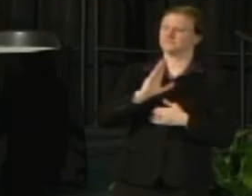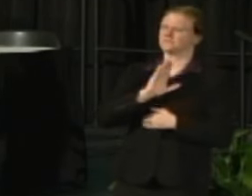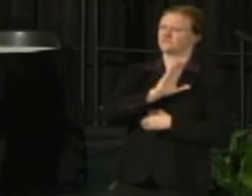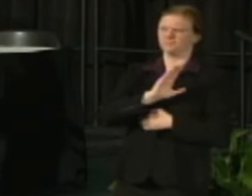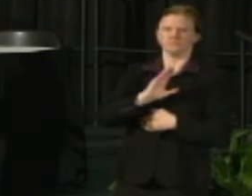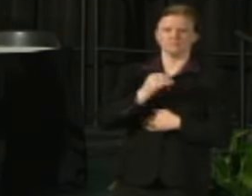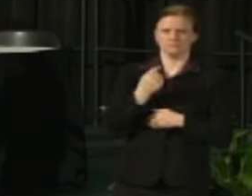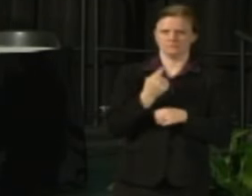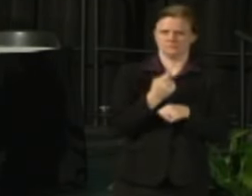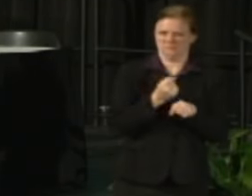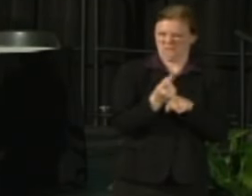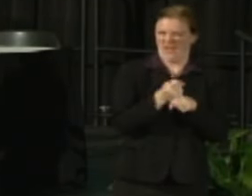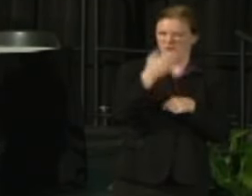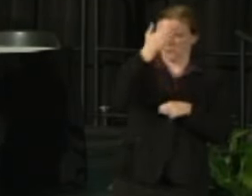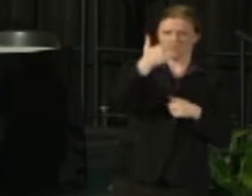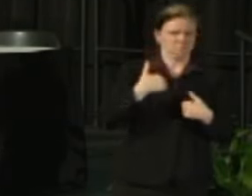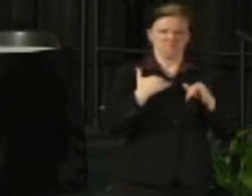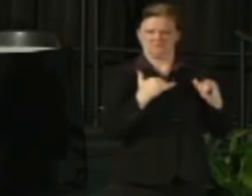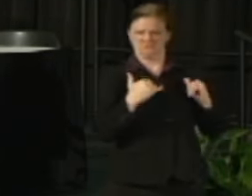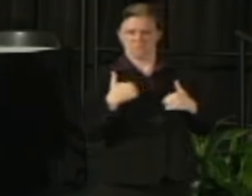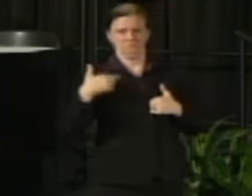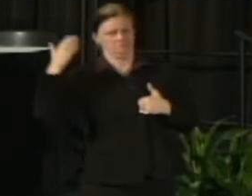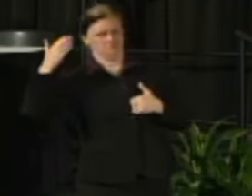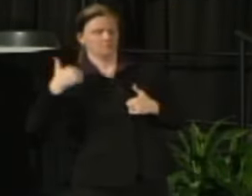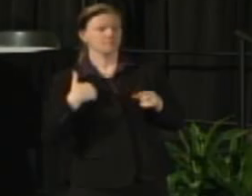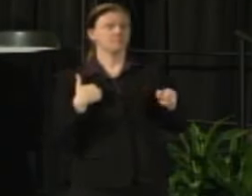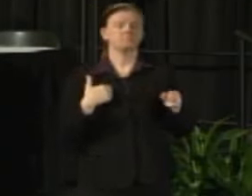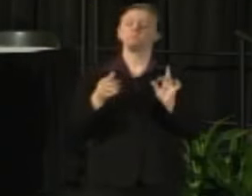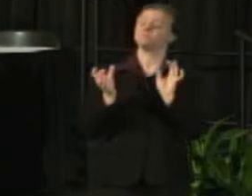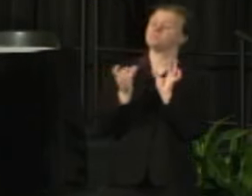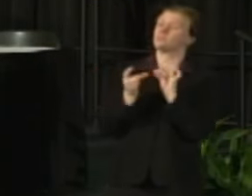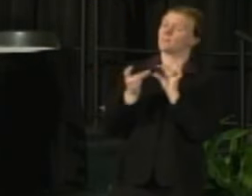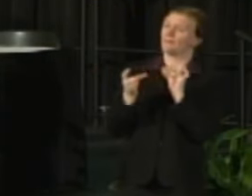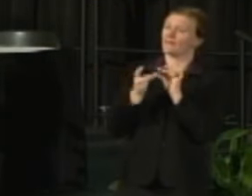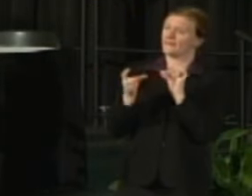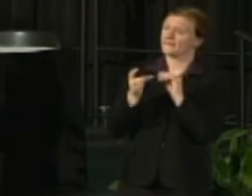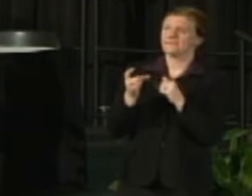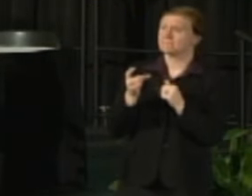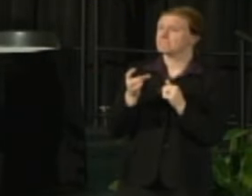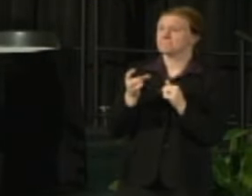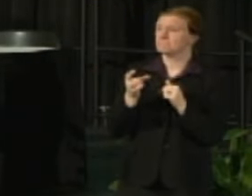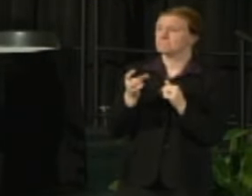like I have annual address later with the Regents, where she talked about we cannot absorb the cuts.